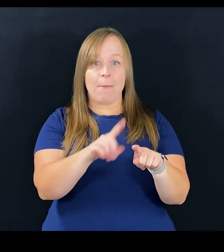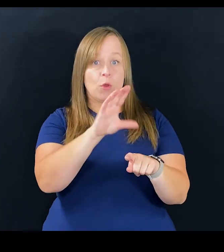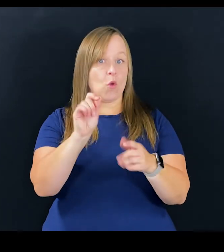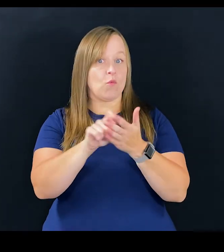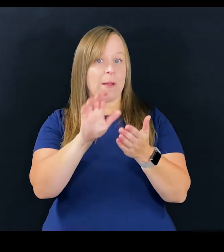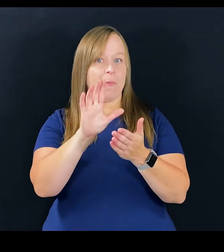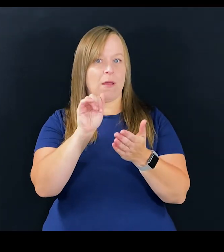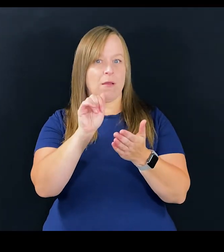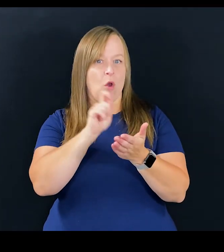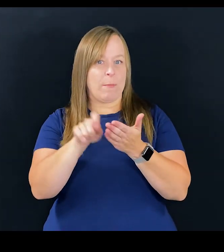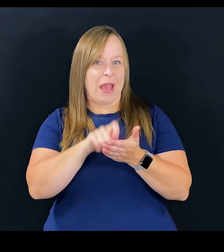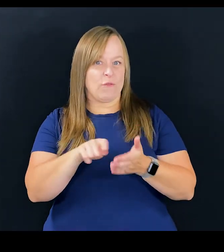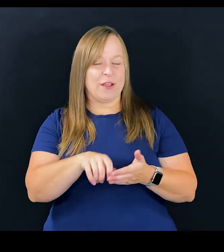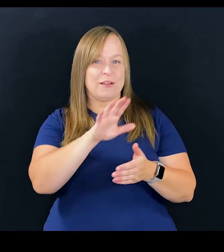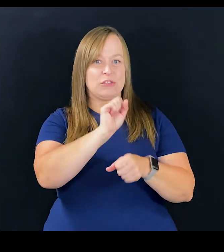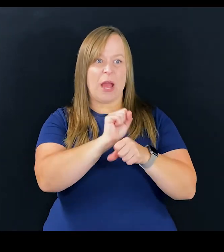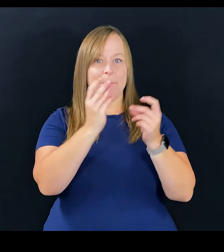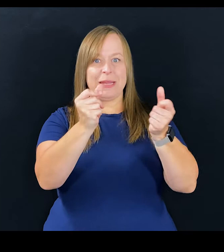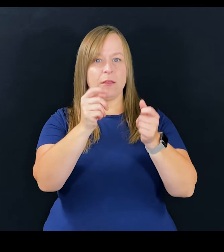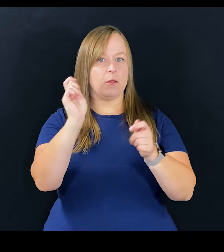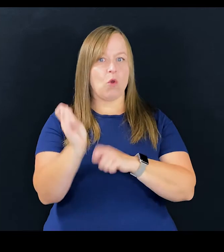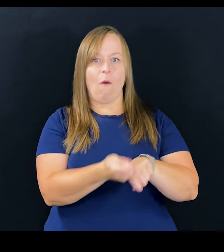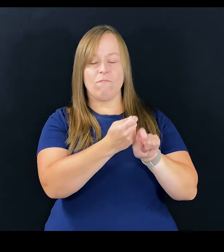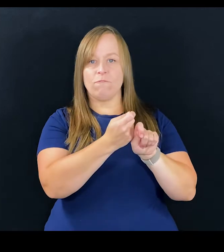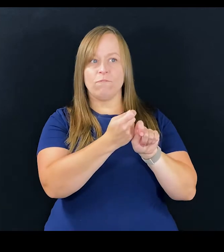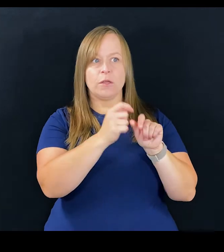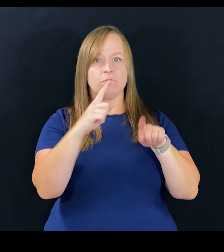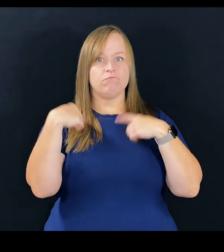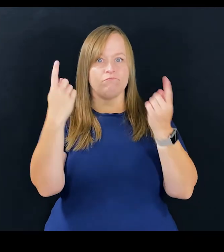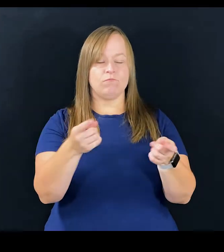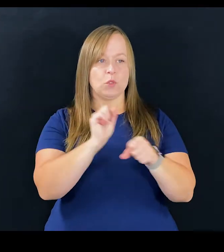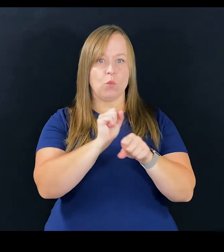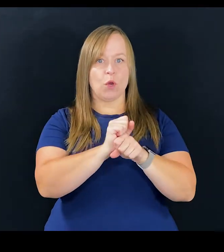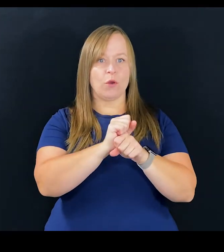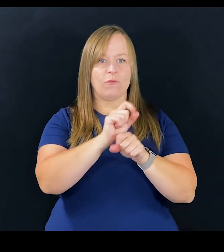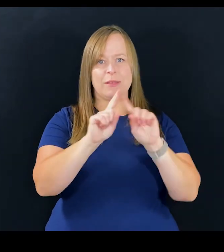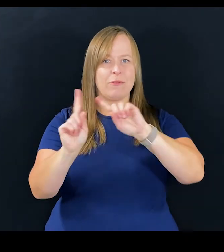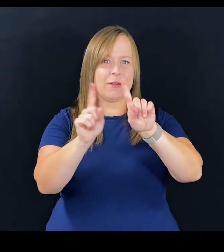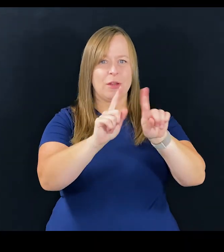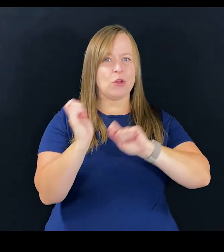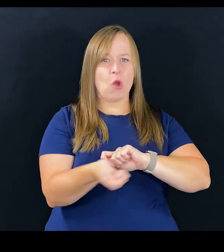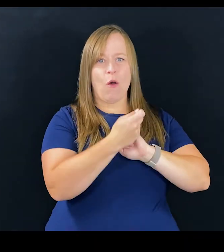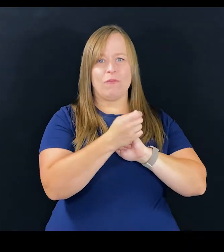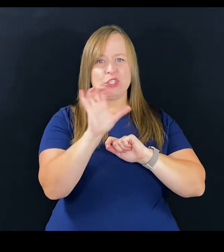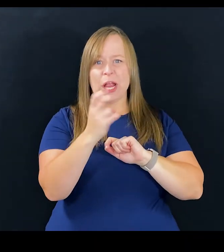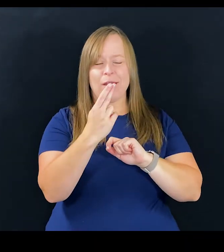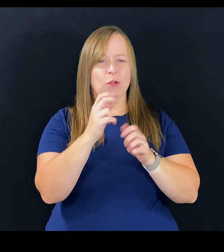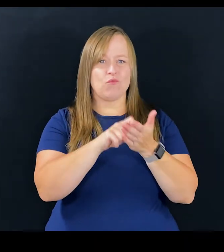to co-write my autobiography got a job immediately in the golf industry and has worked for Golf Digest, Golf Magazine, and Golf Channel, and still